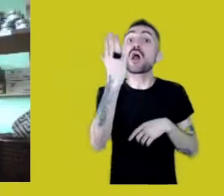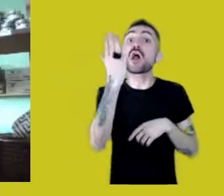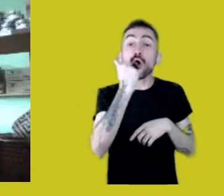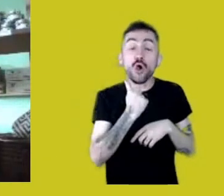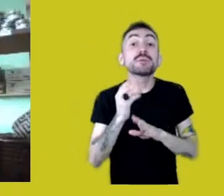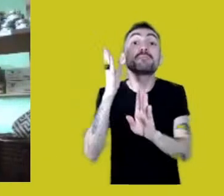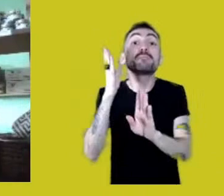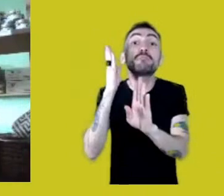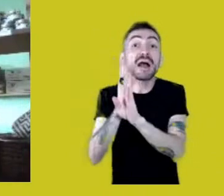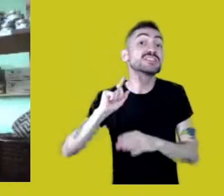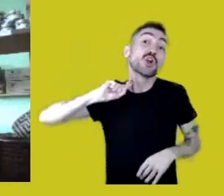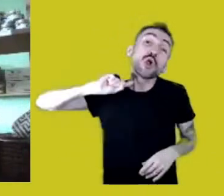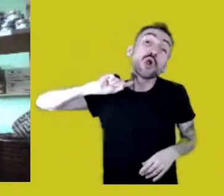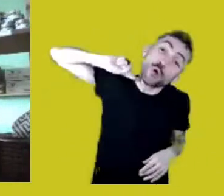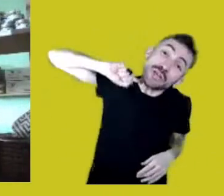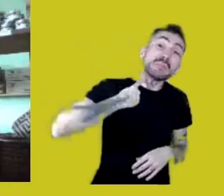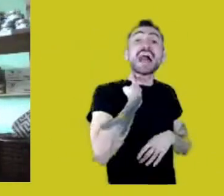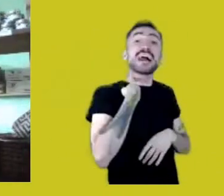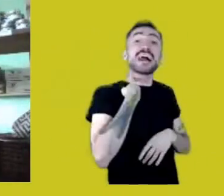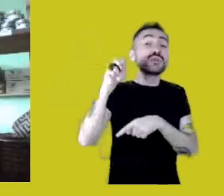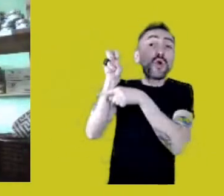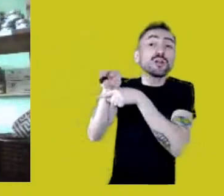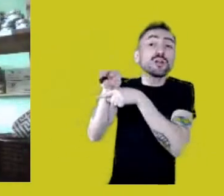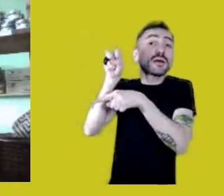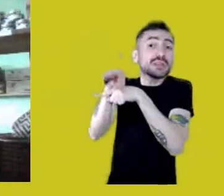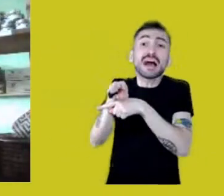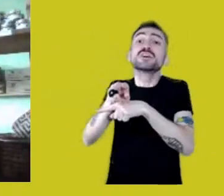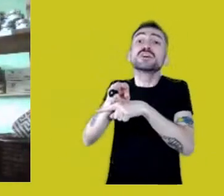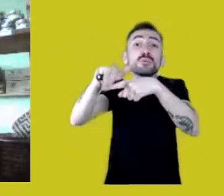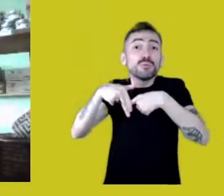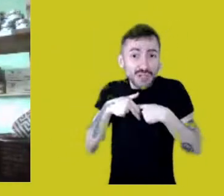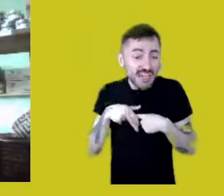and by the unchecked use of pesticides and herbicides.